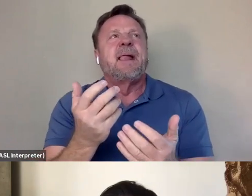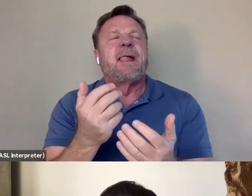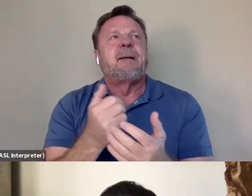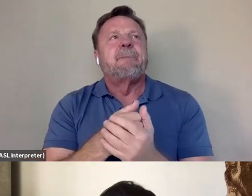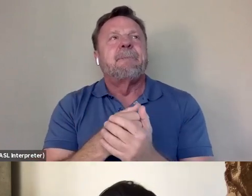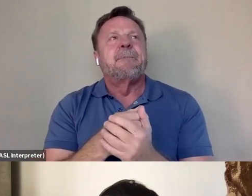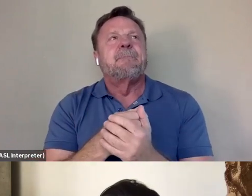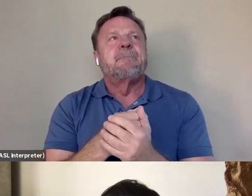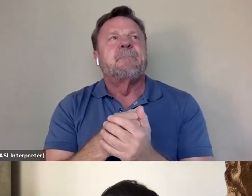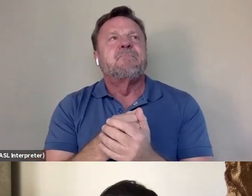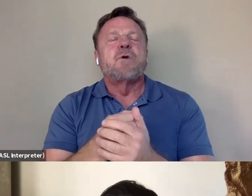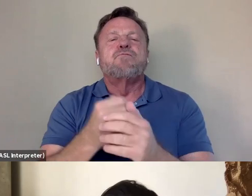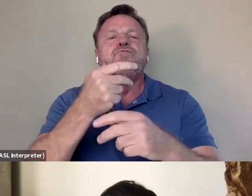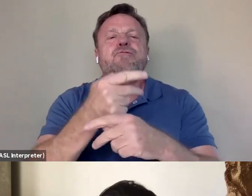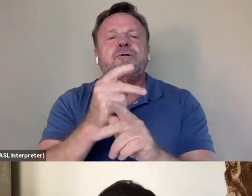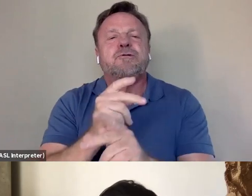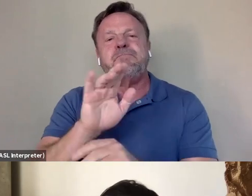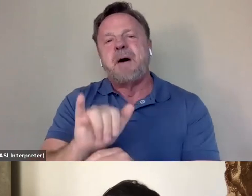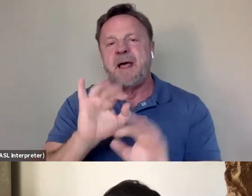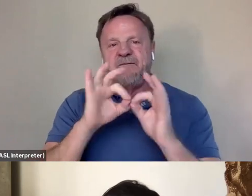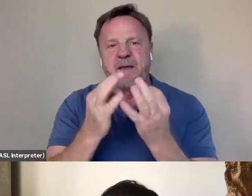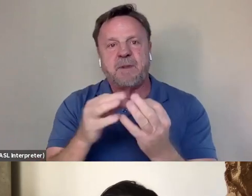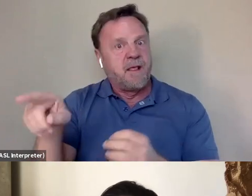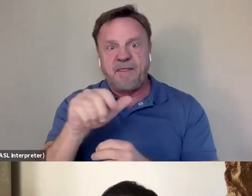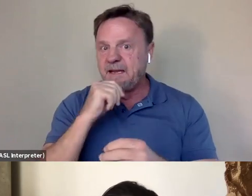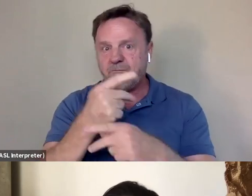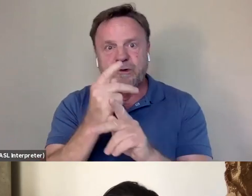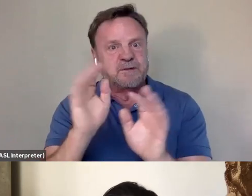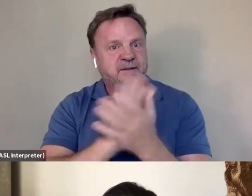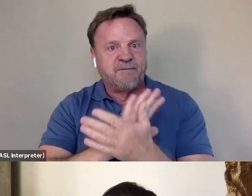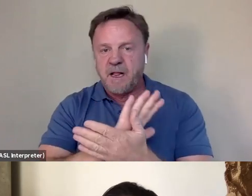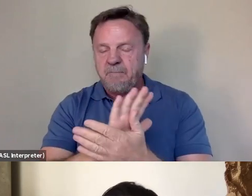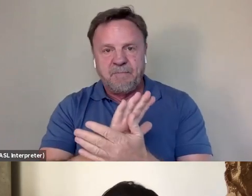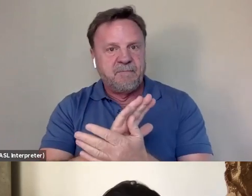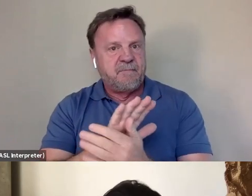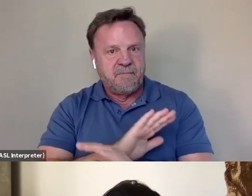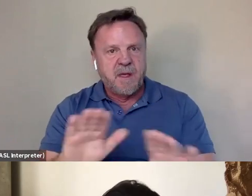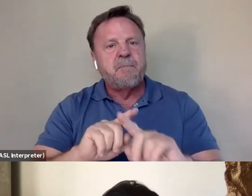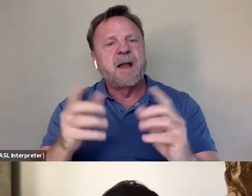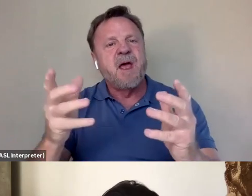you know, produced by the family and they didn't produce the film at all, but I wanted to pay respects to the family